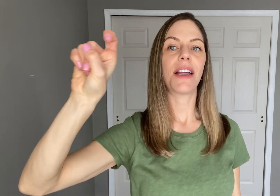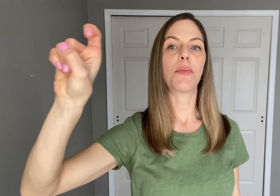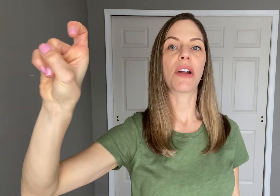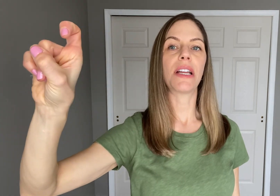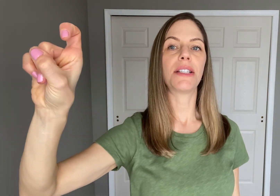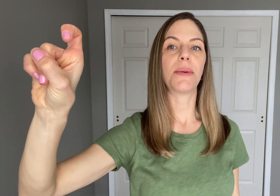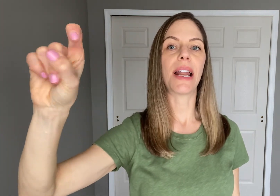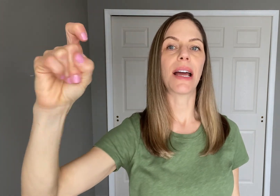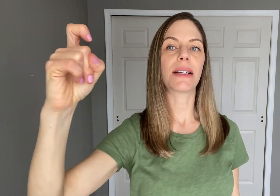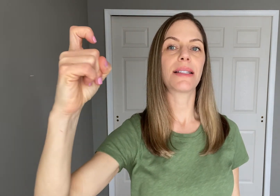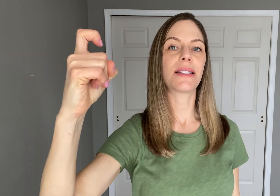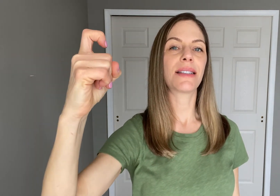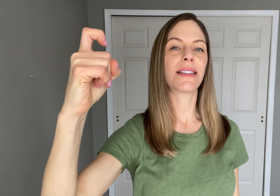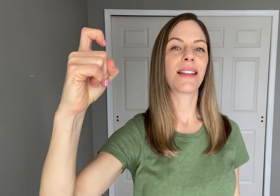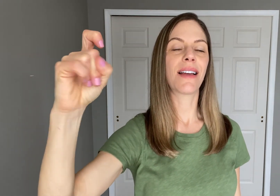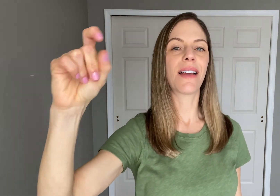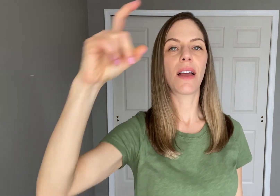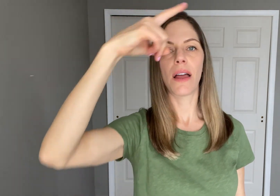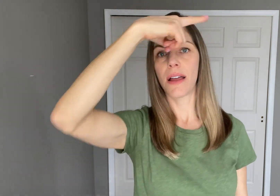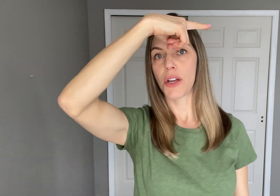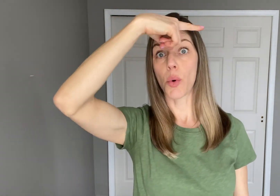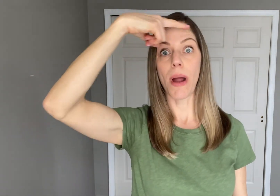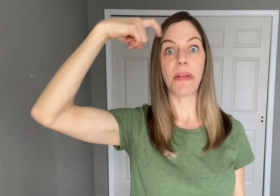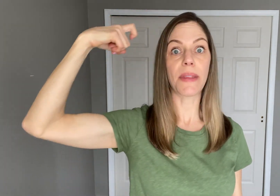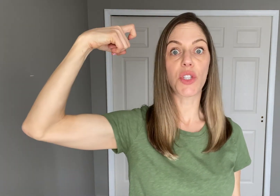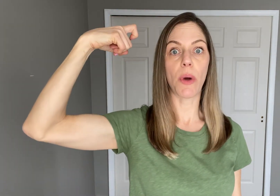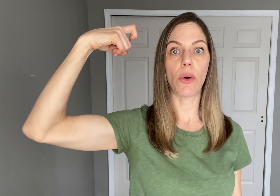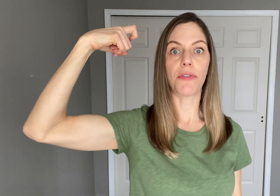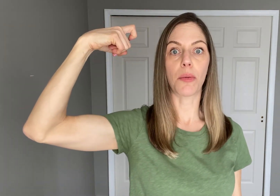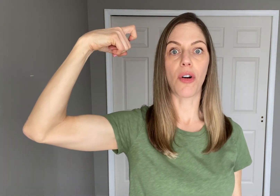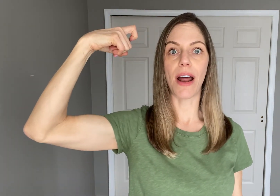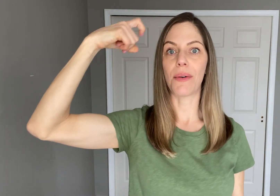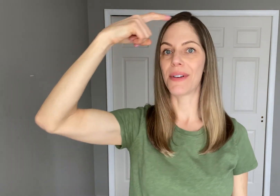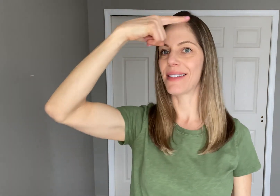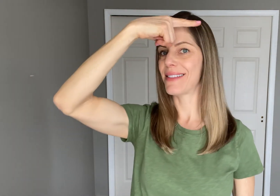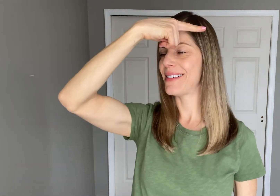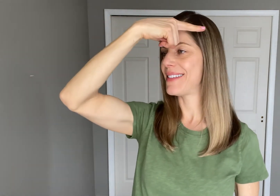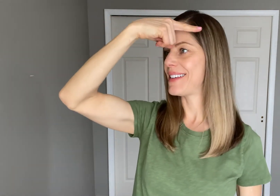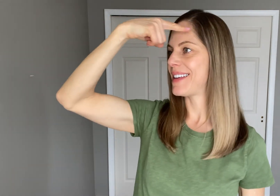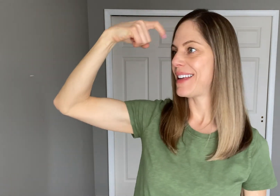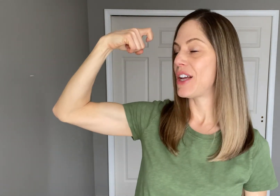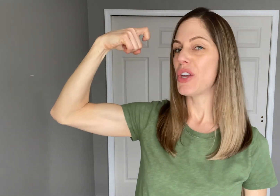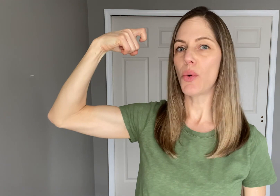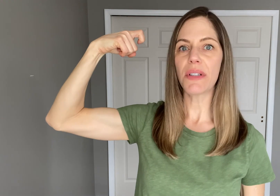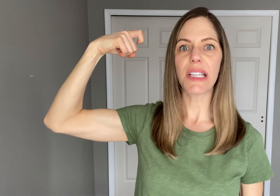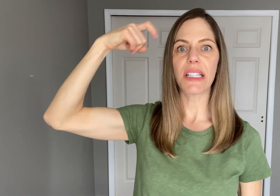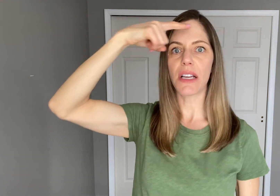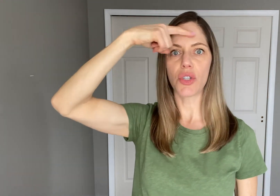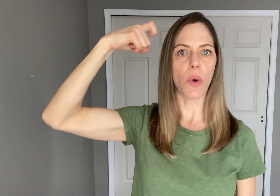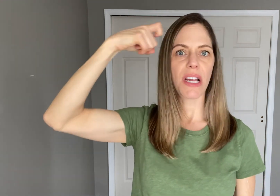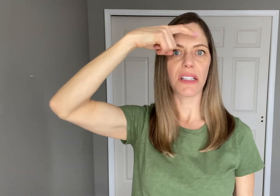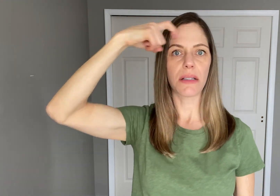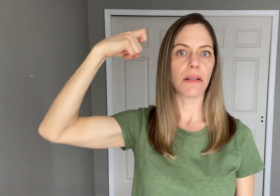and you bring it into an "X." You're wiping the sweat off your brow. You will see it done twice.